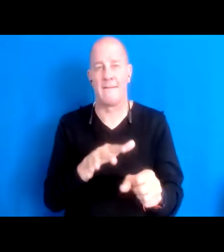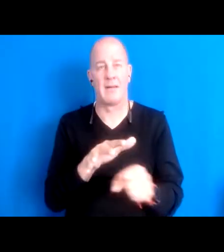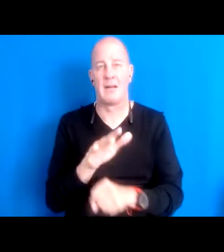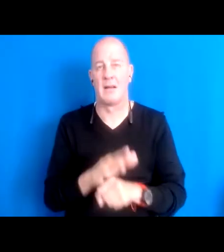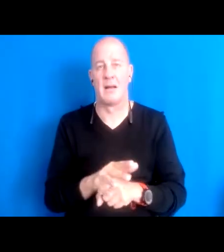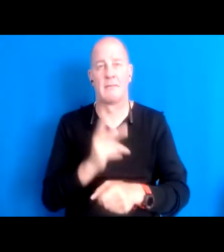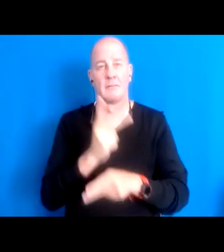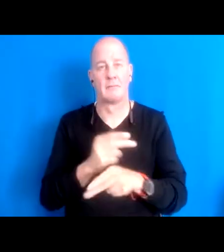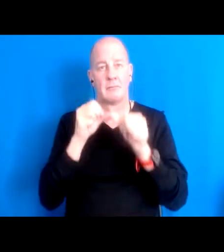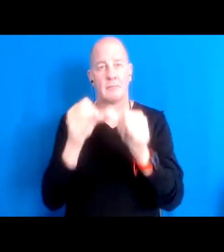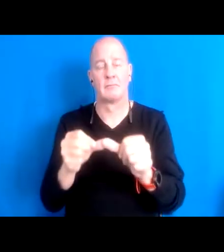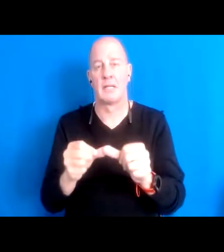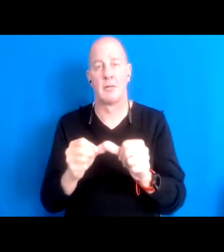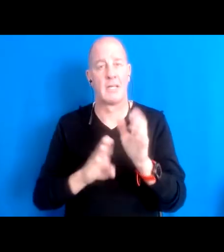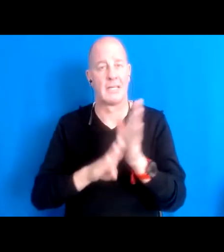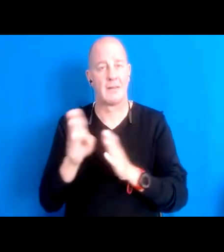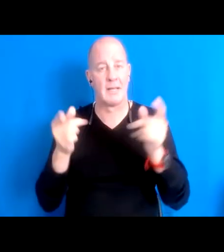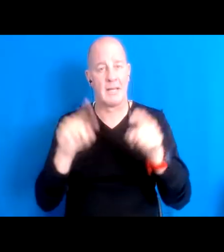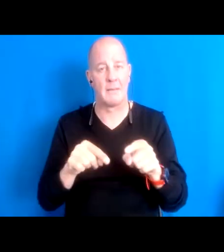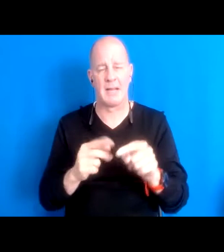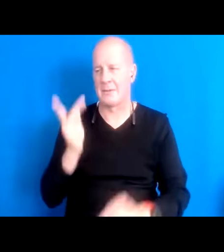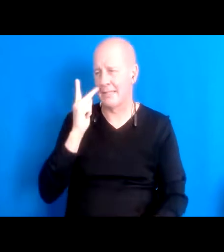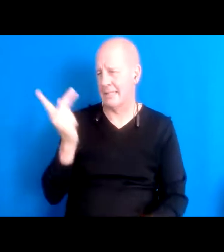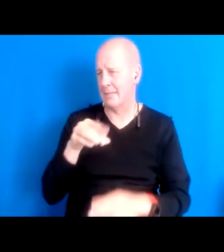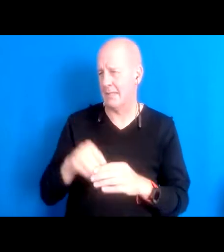15:48:48 I don't know I just I'll just watching something in Japan about how they build everything